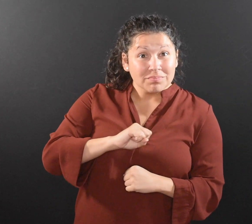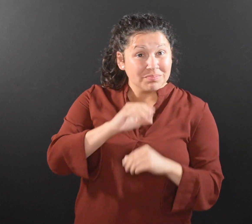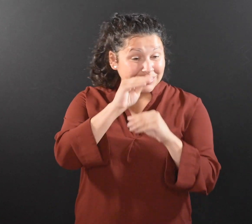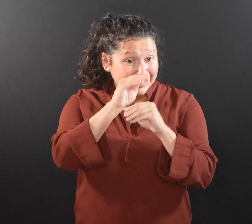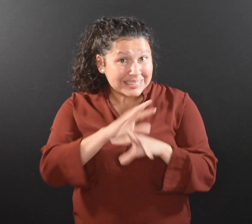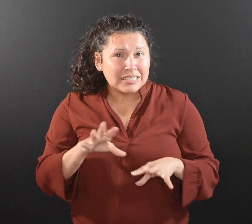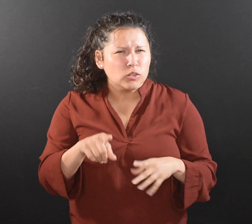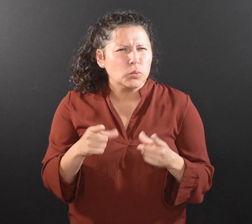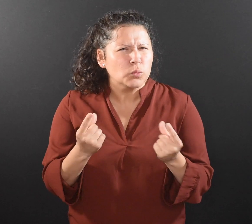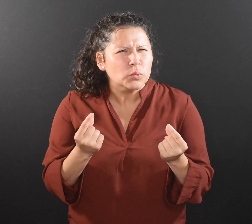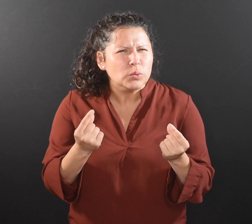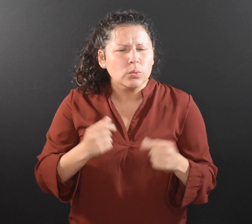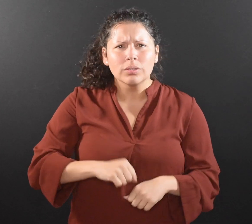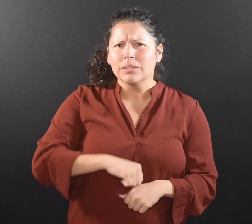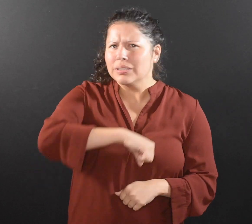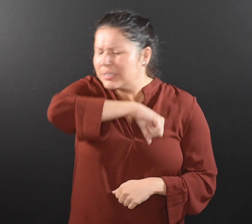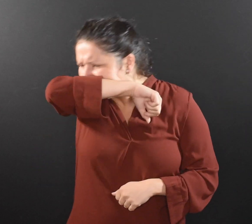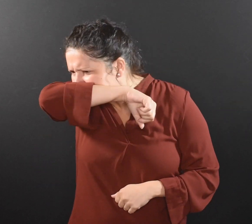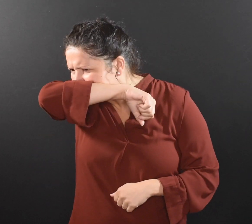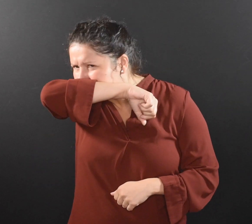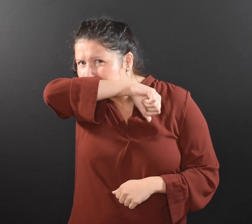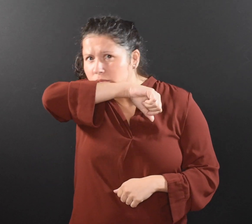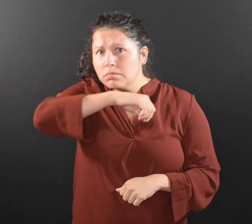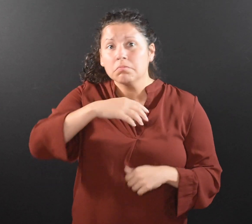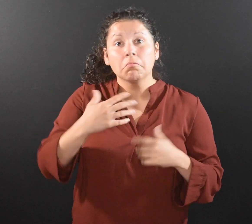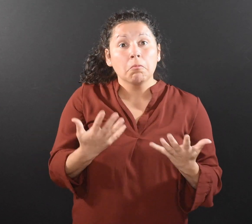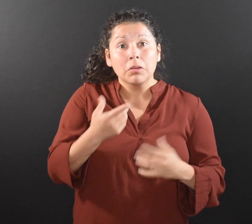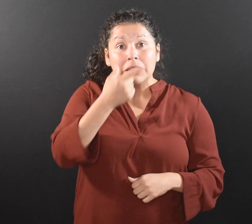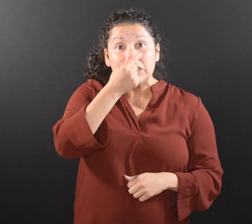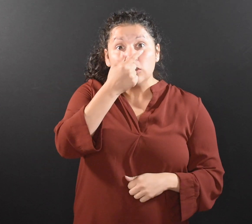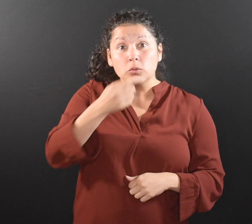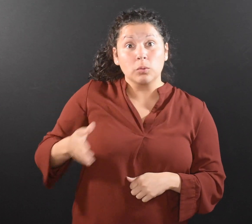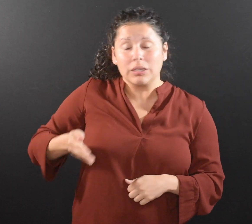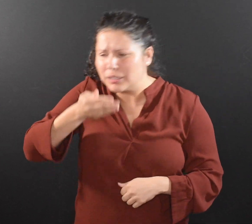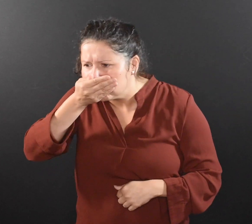Cover your mouth and nose with a tissue, sleeve, or your elbow when coughing or sneezing.